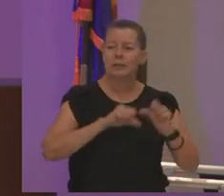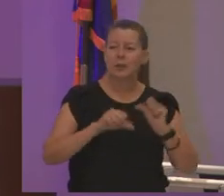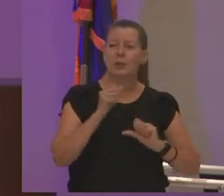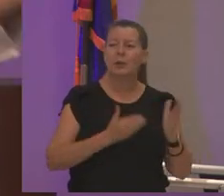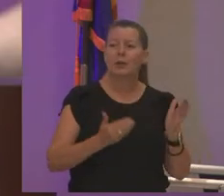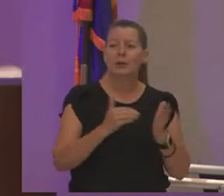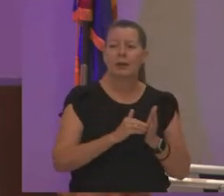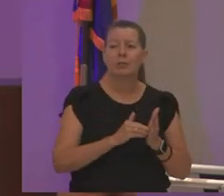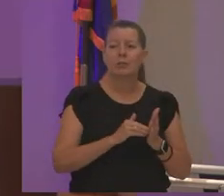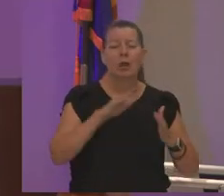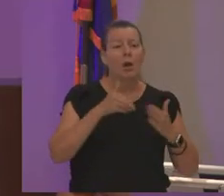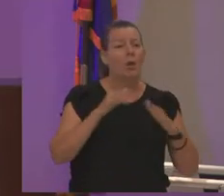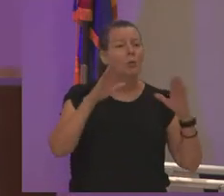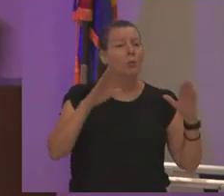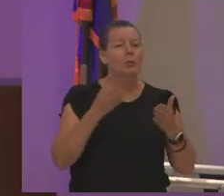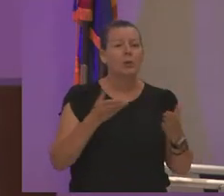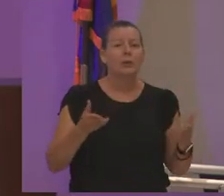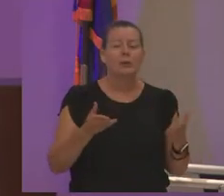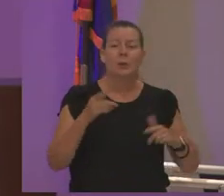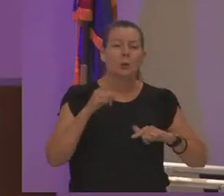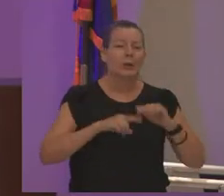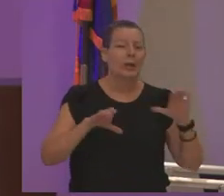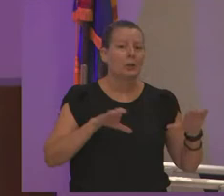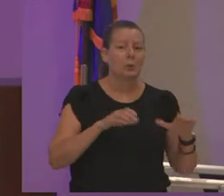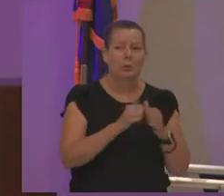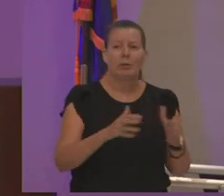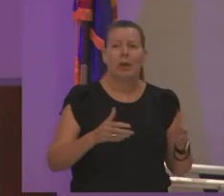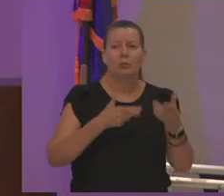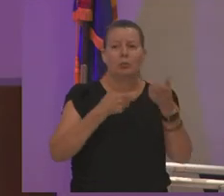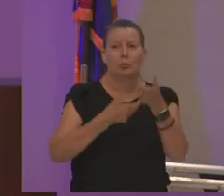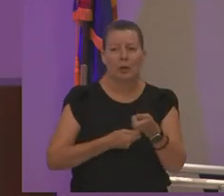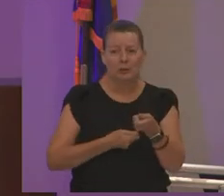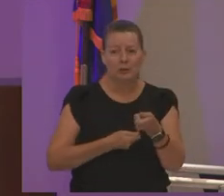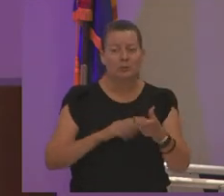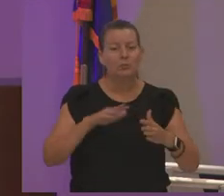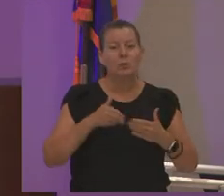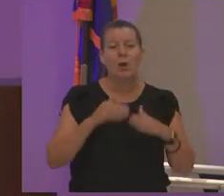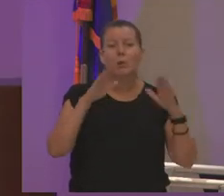things that we do we cannot do if we do not trust all of the wonderful students that we need to help